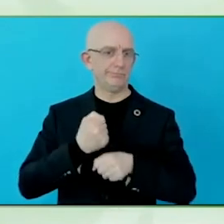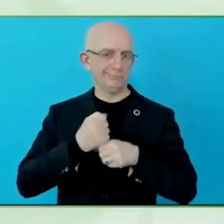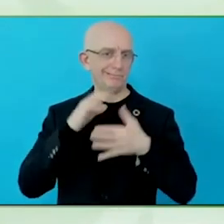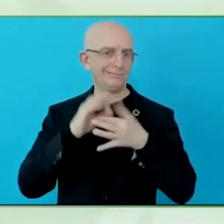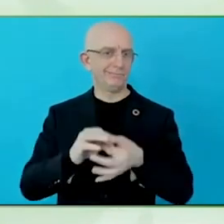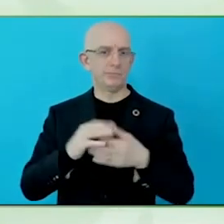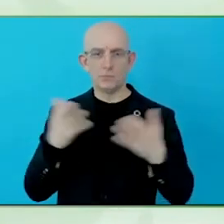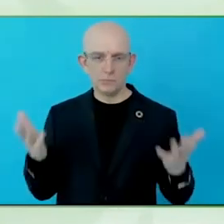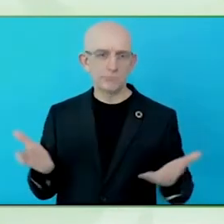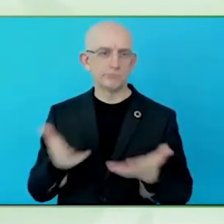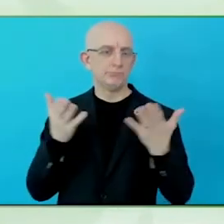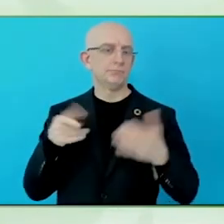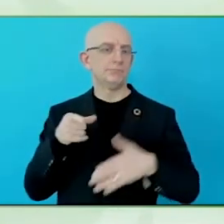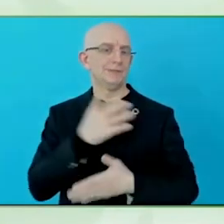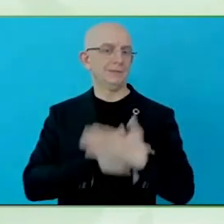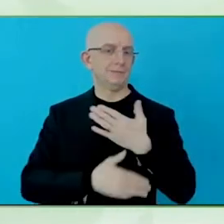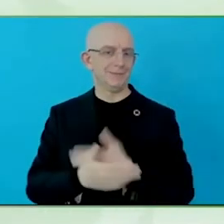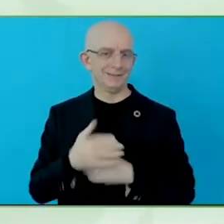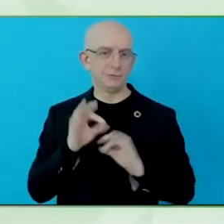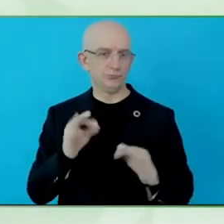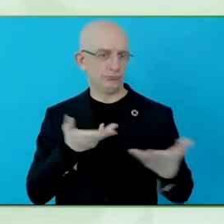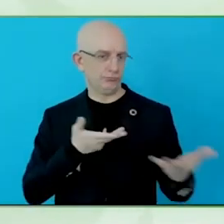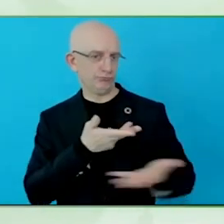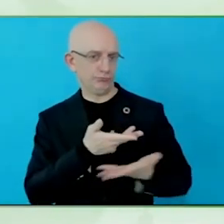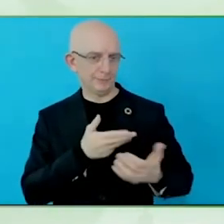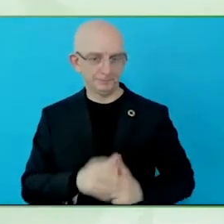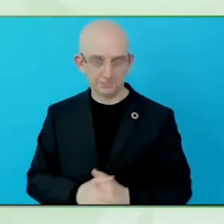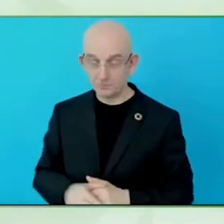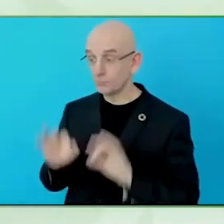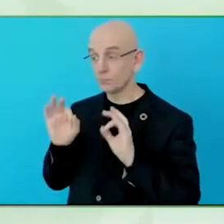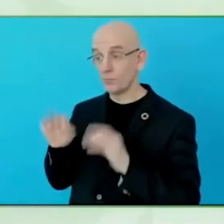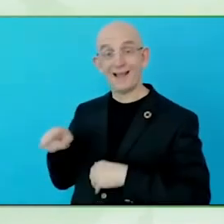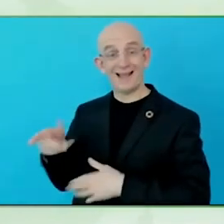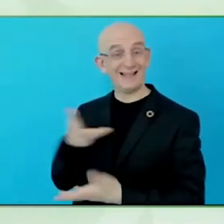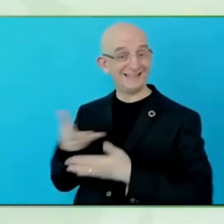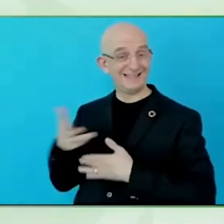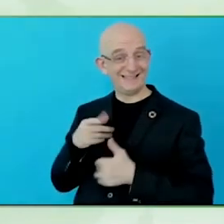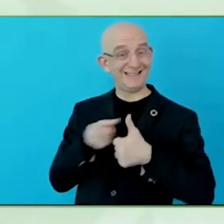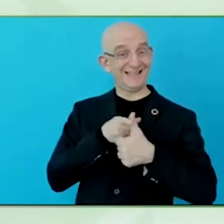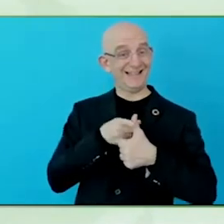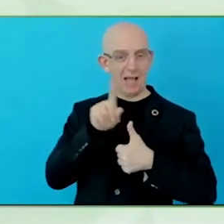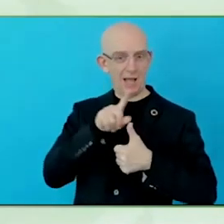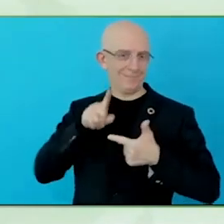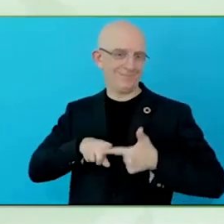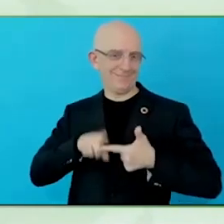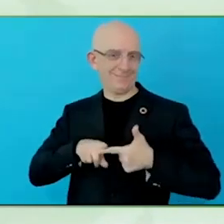Our topic today is the media and how well or not so well the media